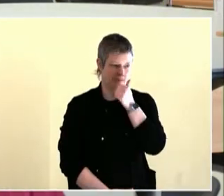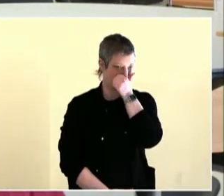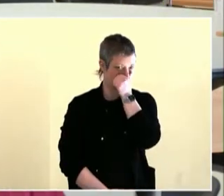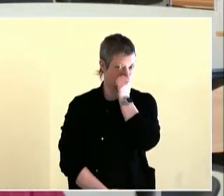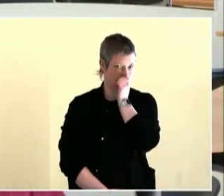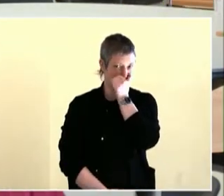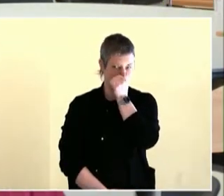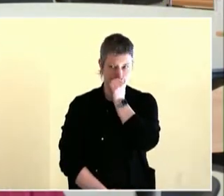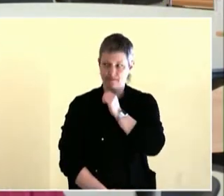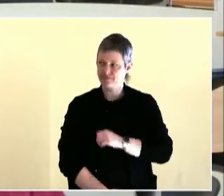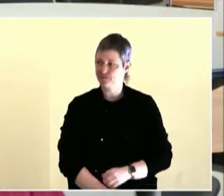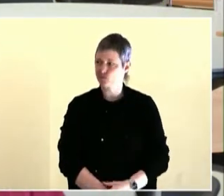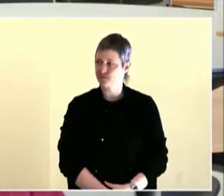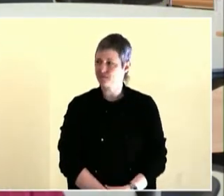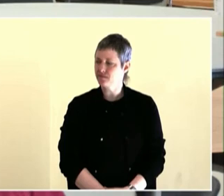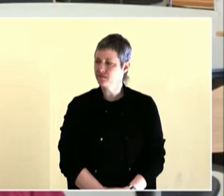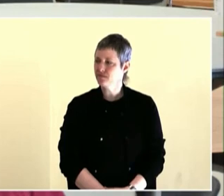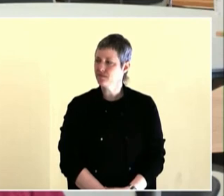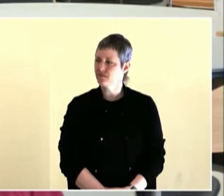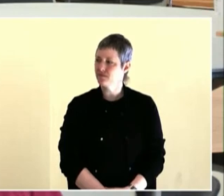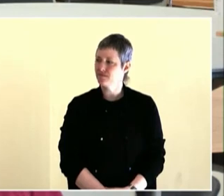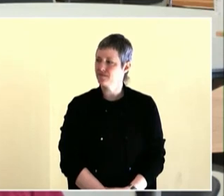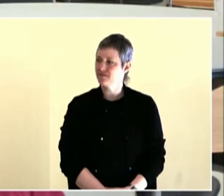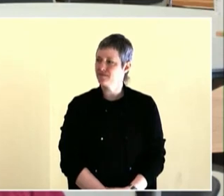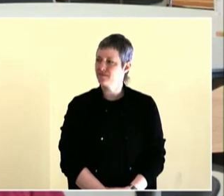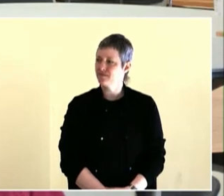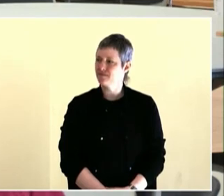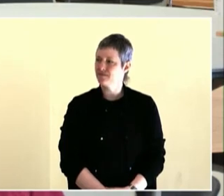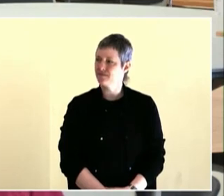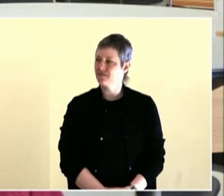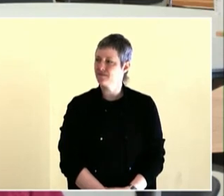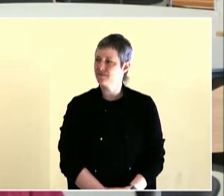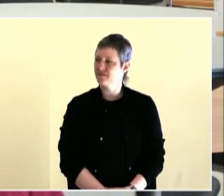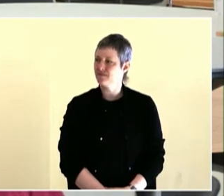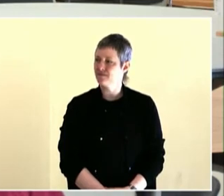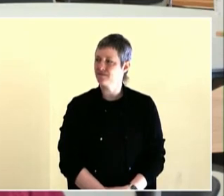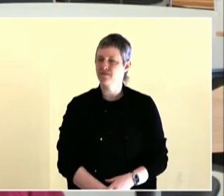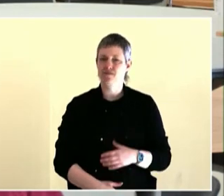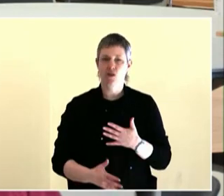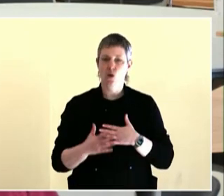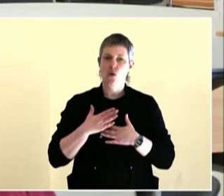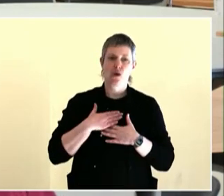where I spent a lot of my formative, young years, there would be elections and it was